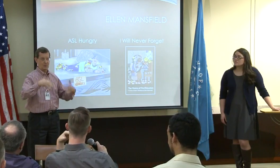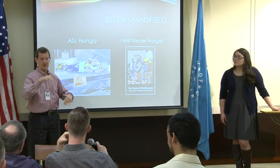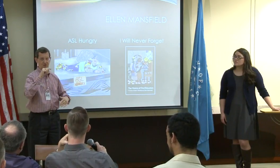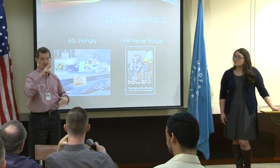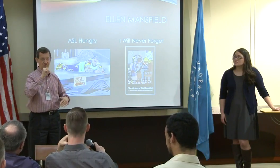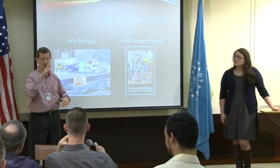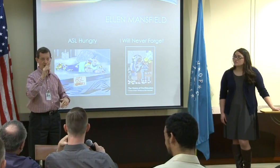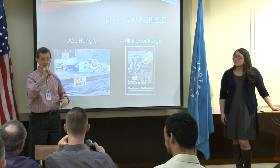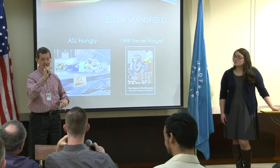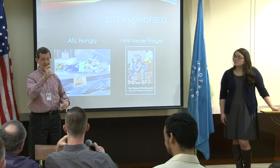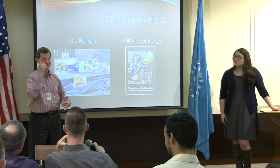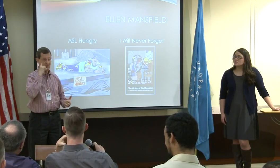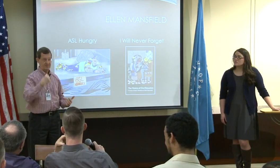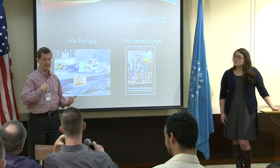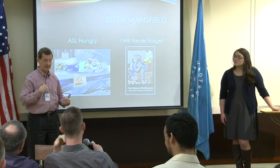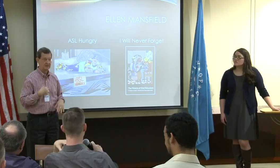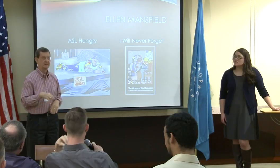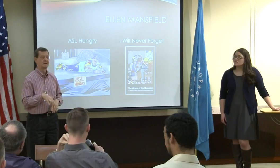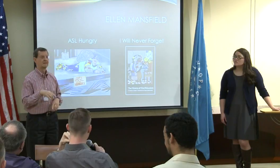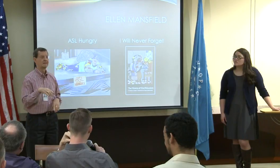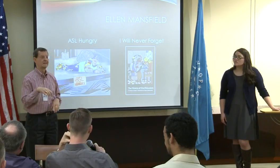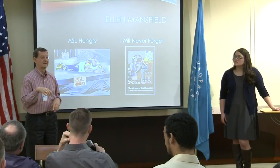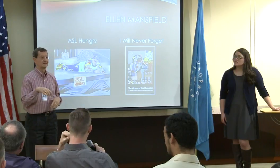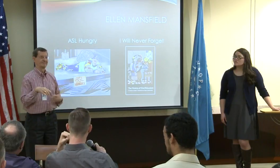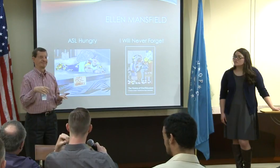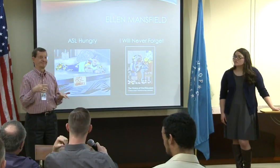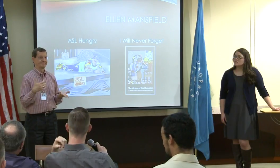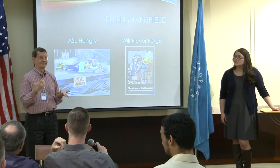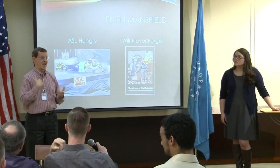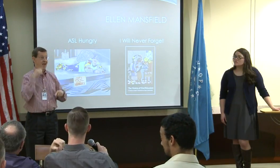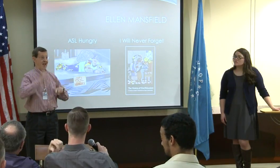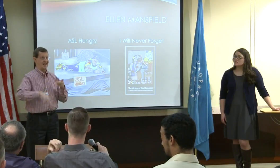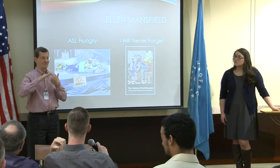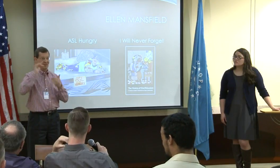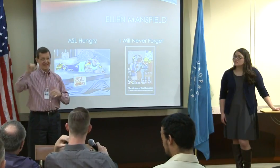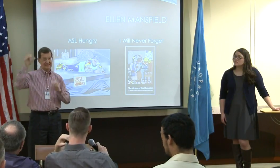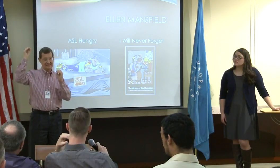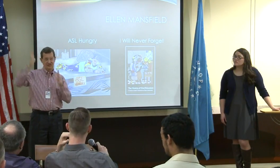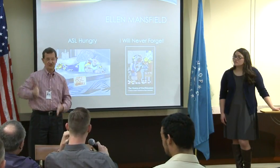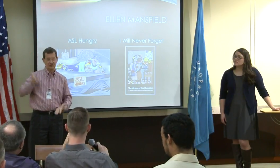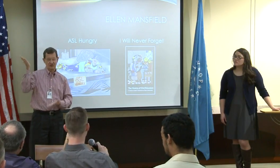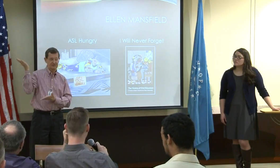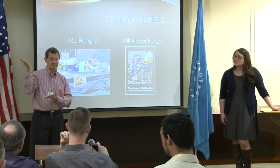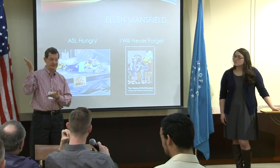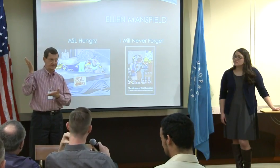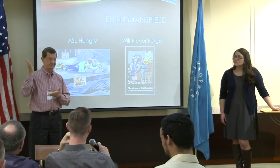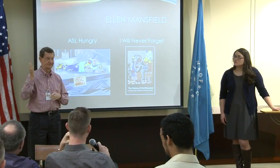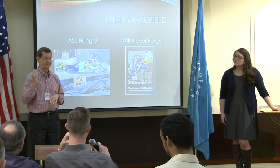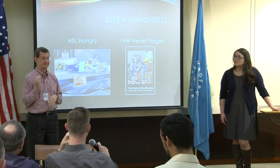with all of these clothes. And that was really traumatic for me. And I could never still forgive that teacher